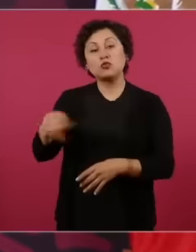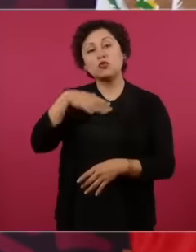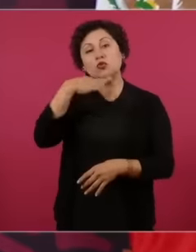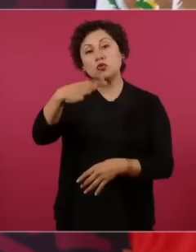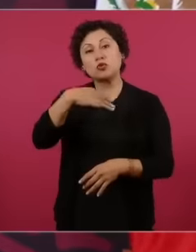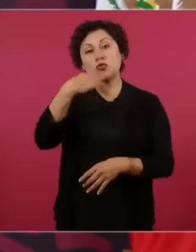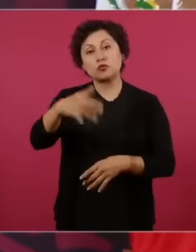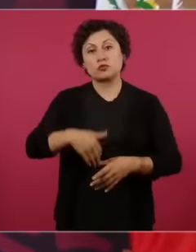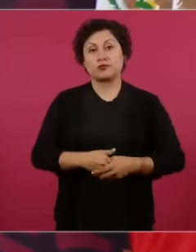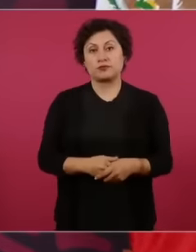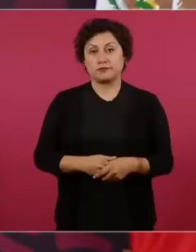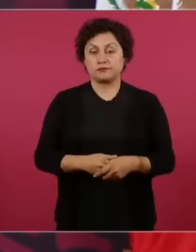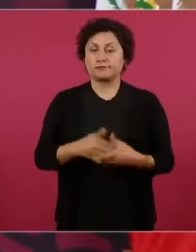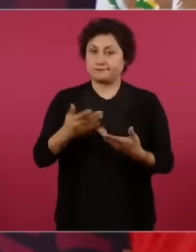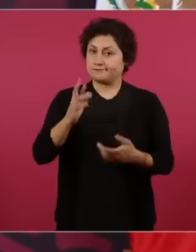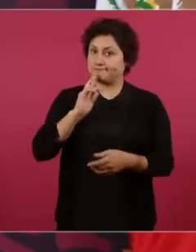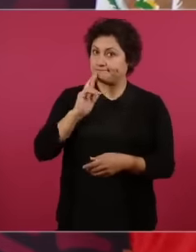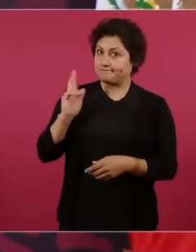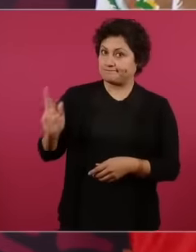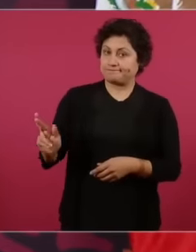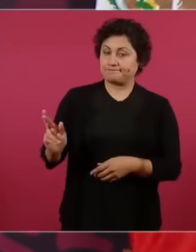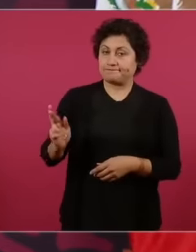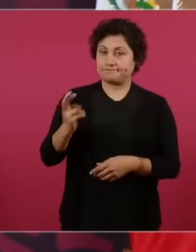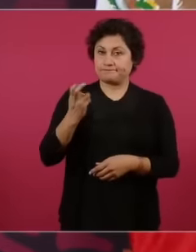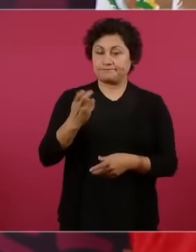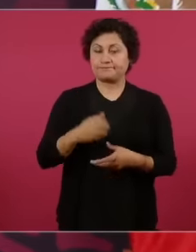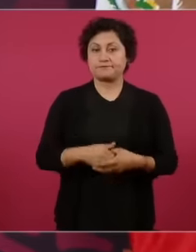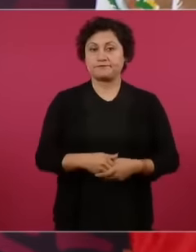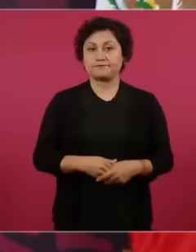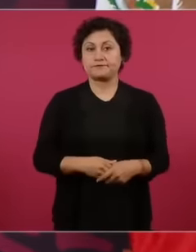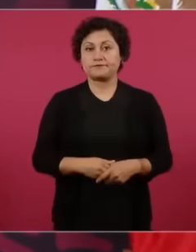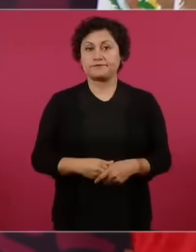He already answered very loudly. I stayed